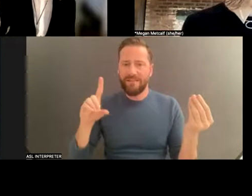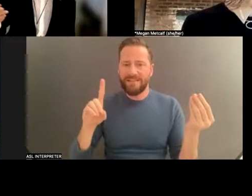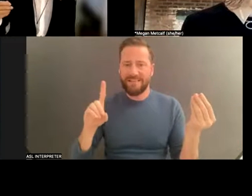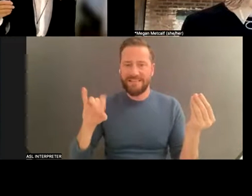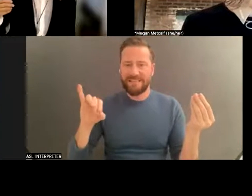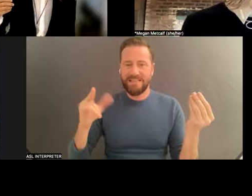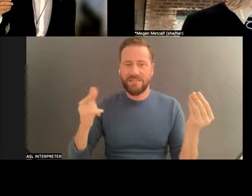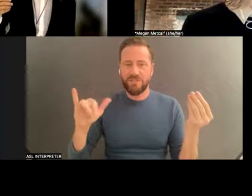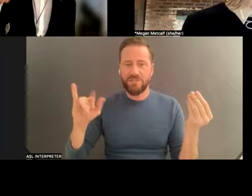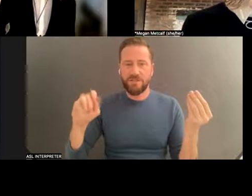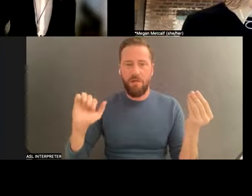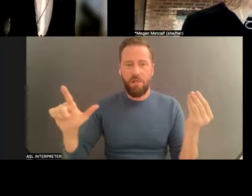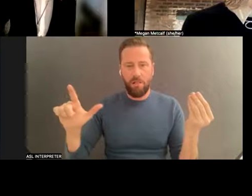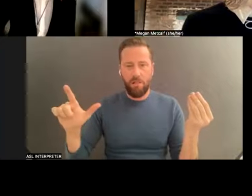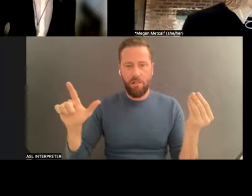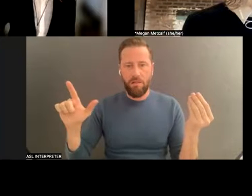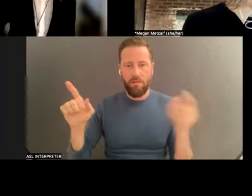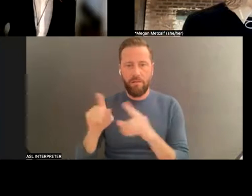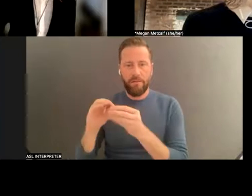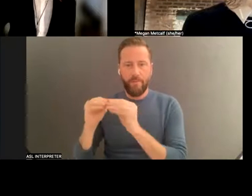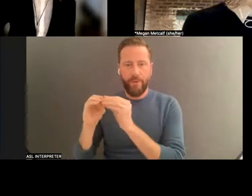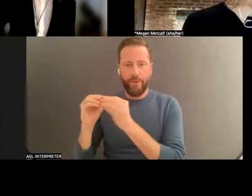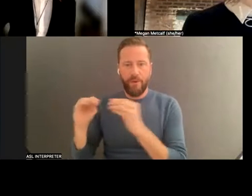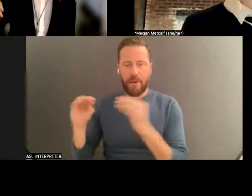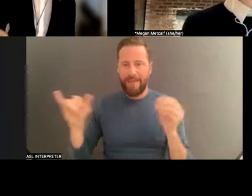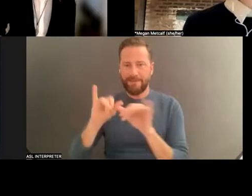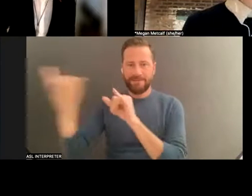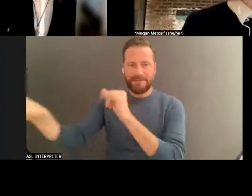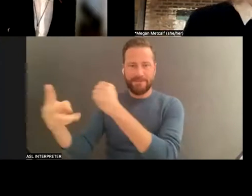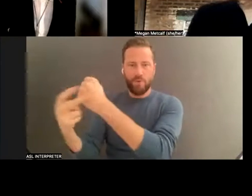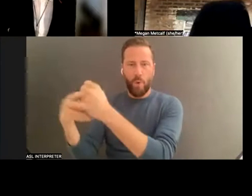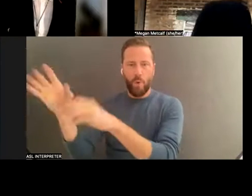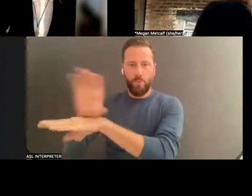stored at the Library of Congress,